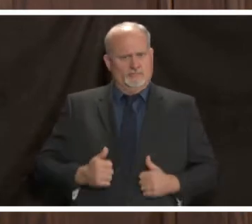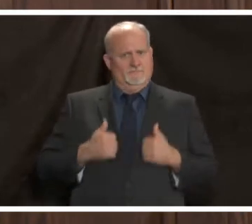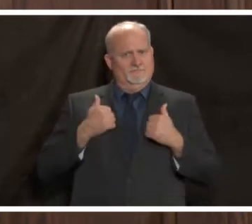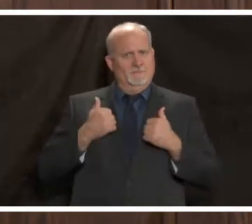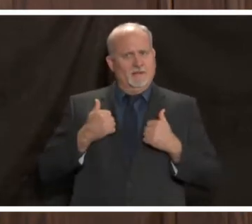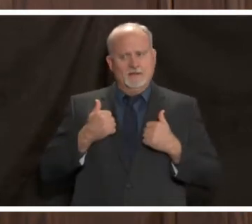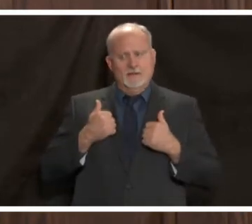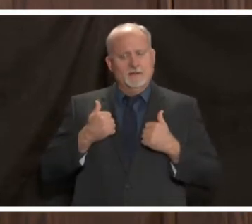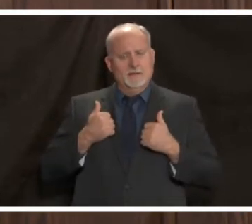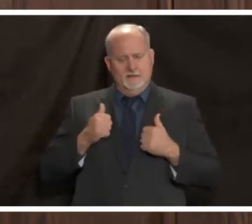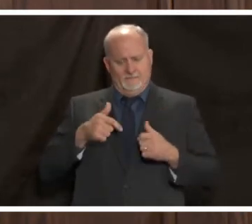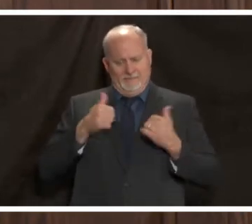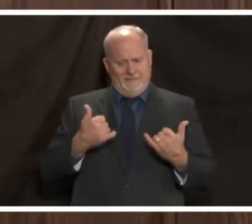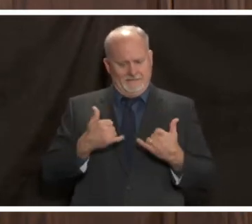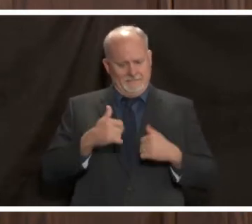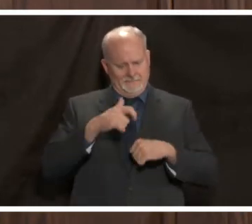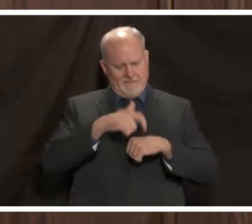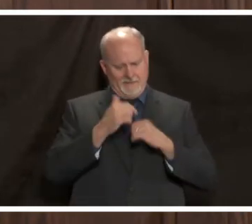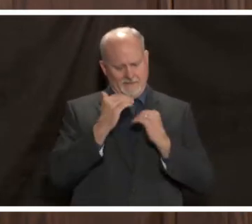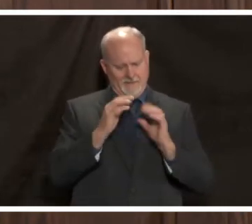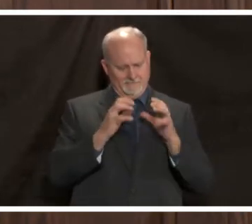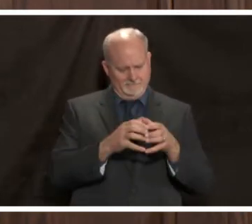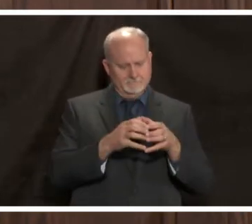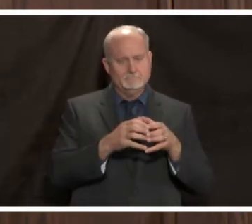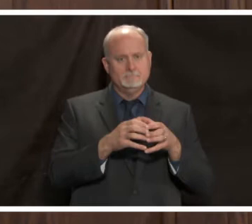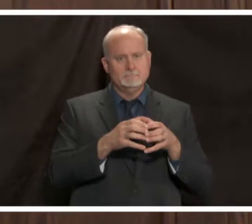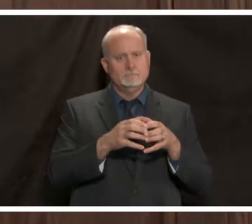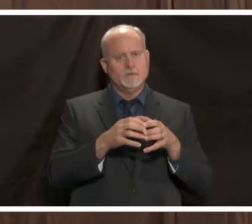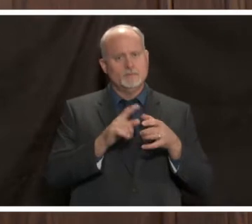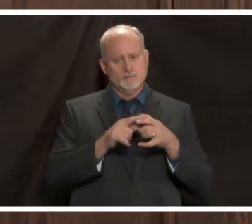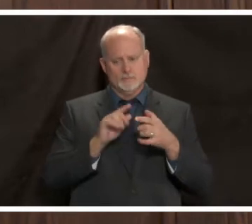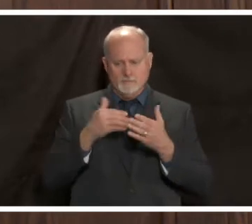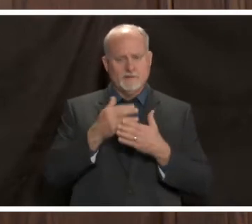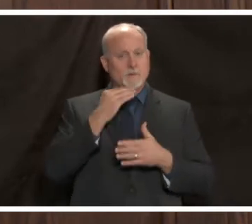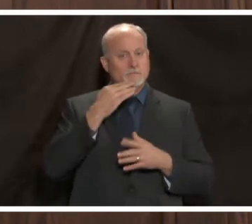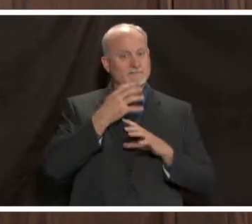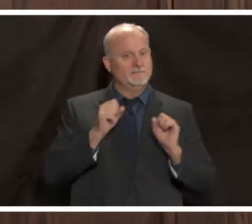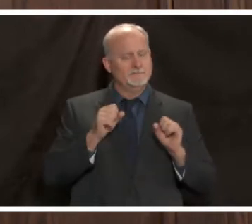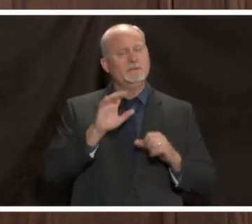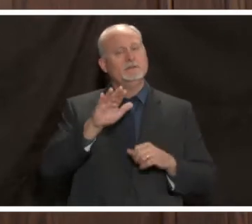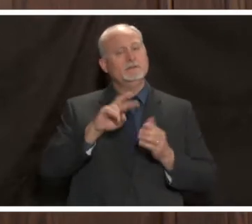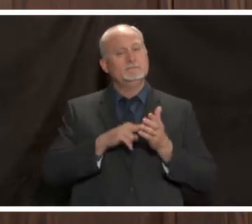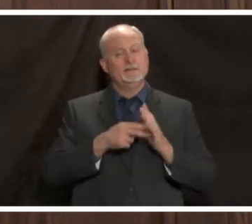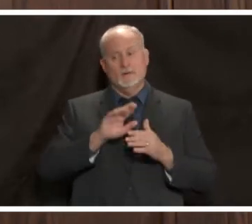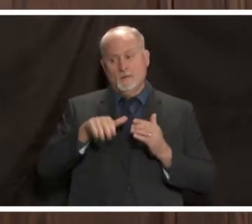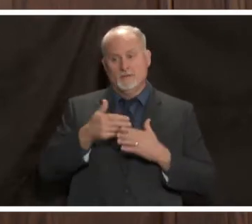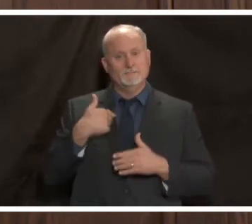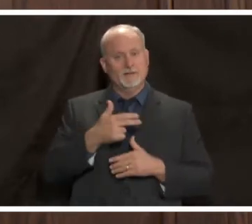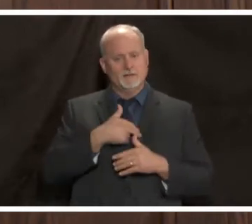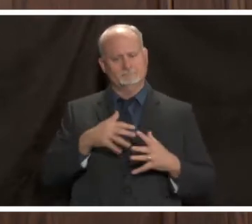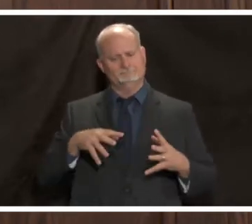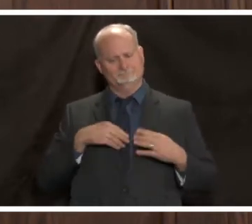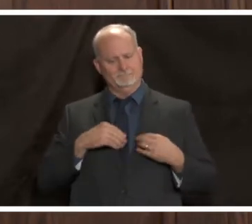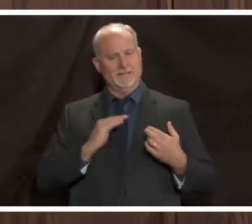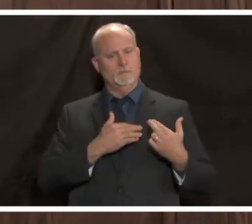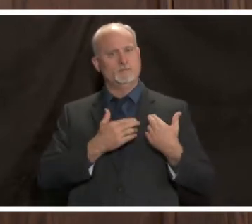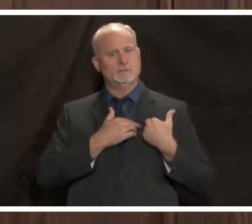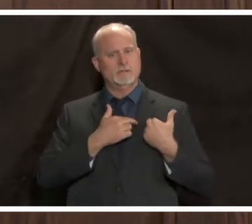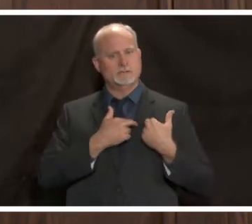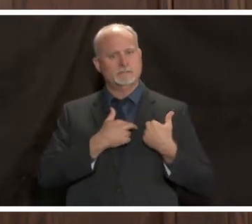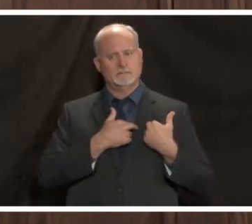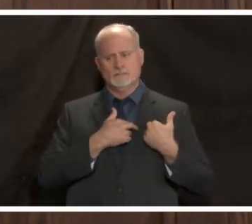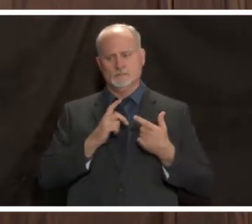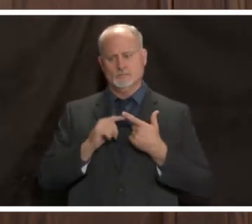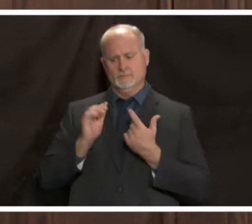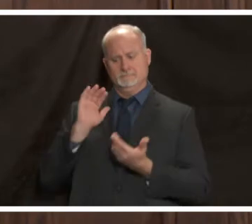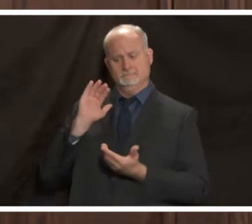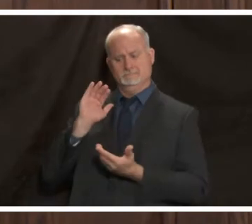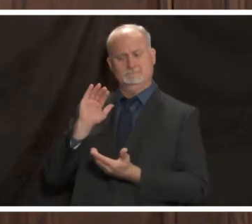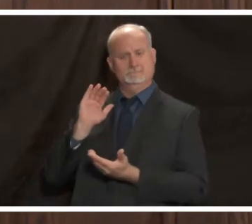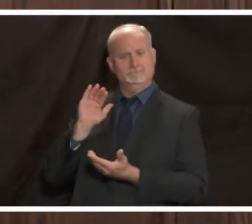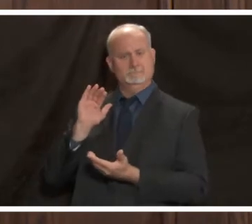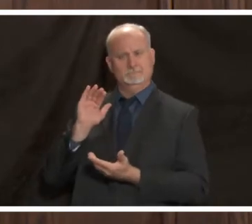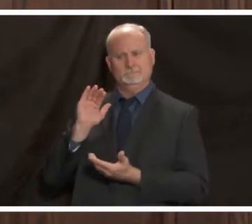home safe what it's going to mean is all of us doing our part by minimizing our going out